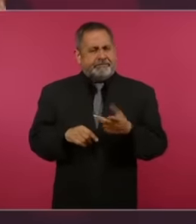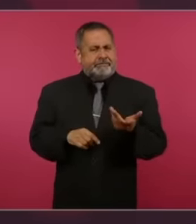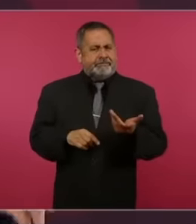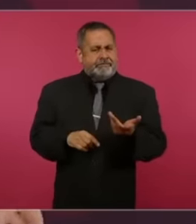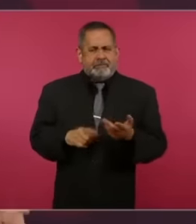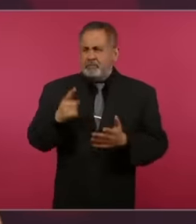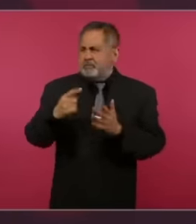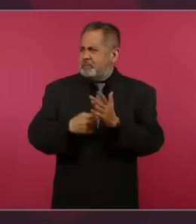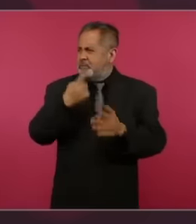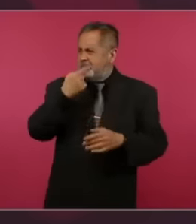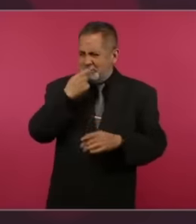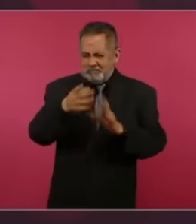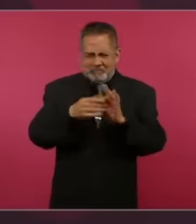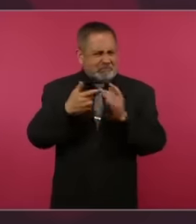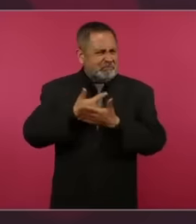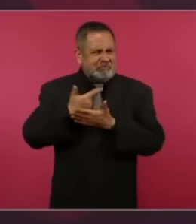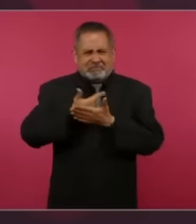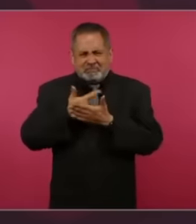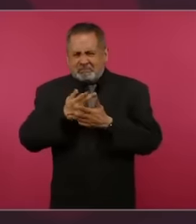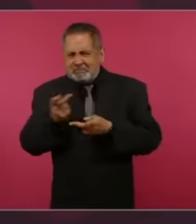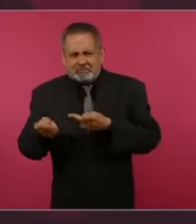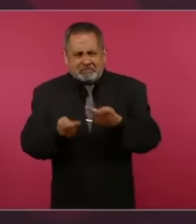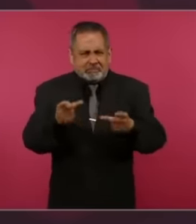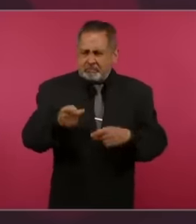they did a survey to see if you can find it out